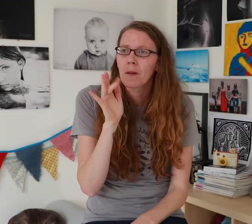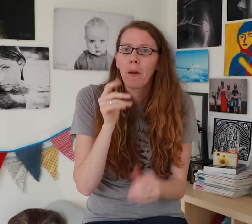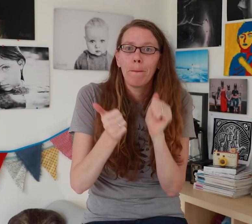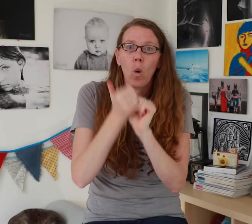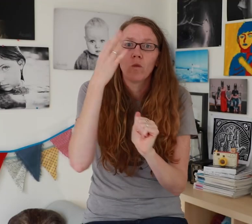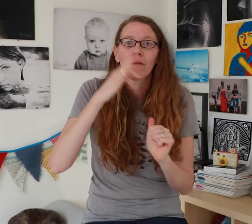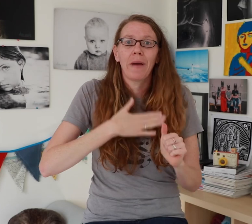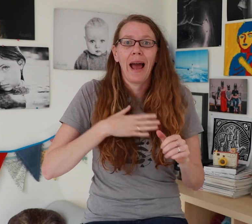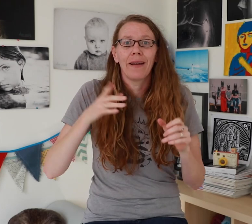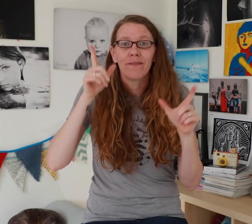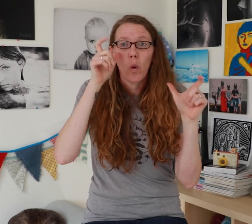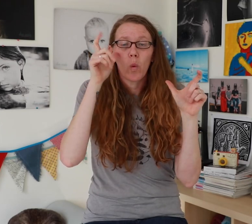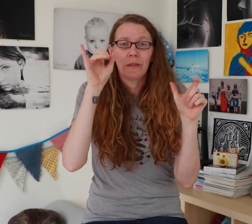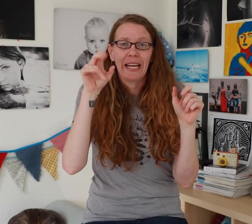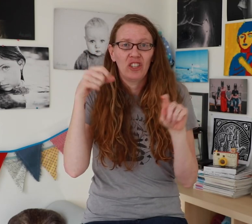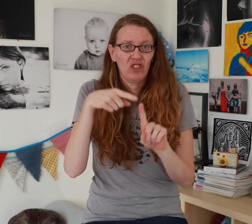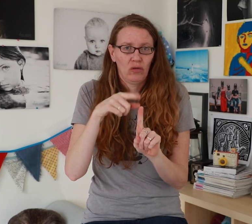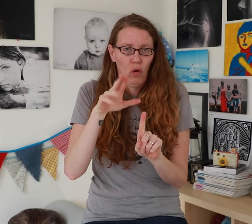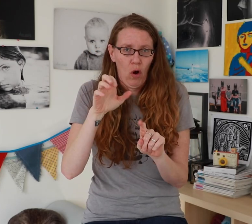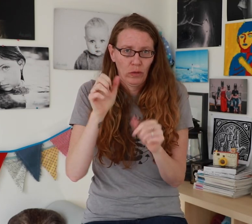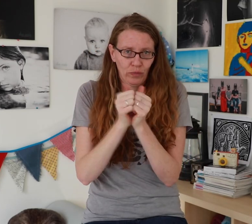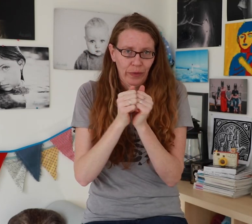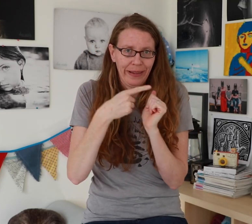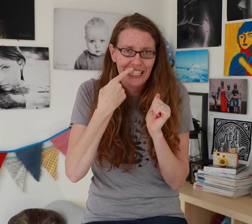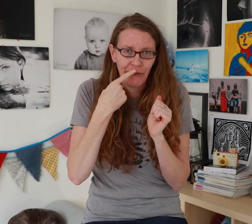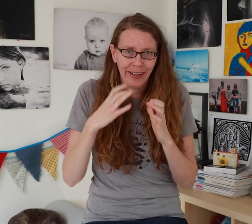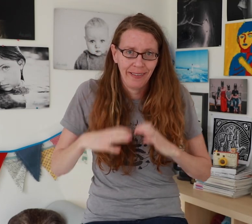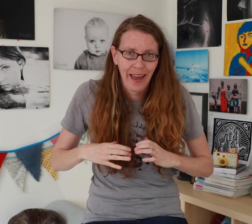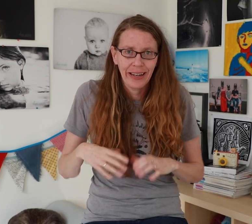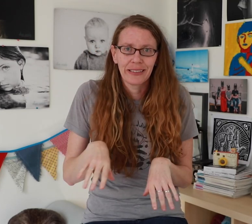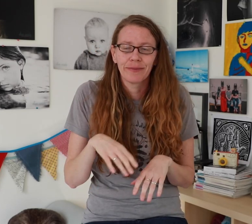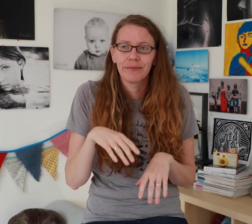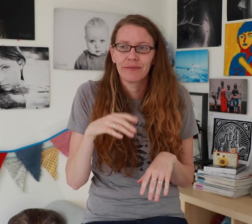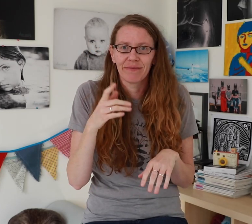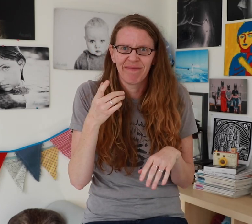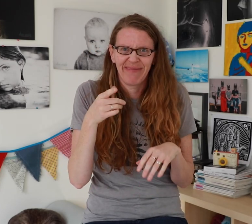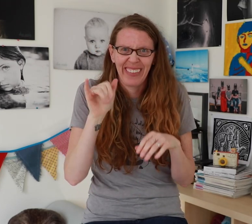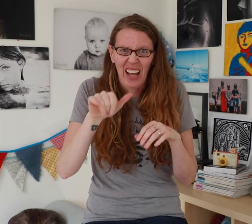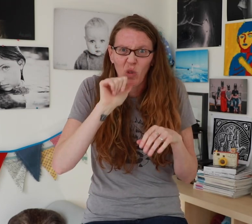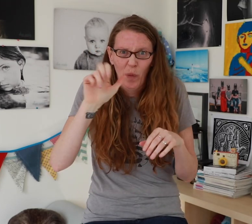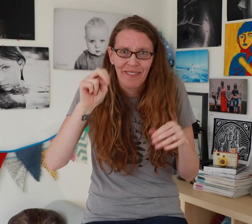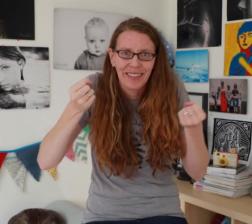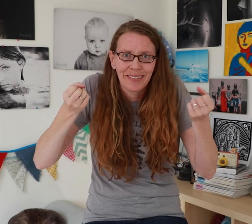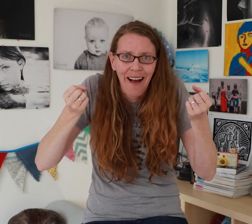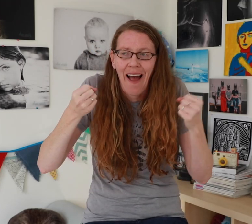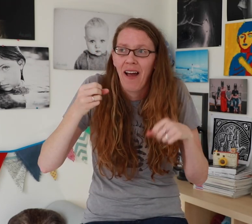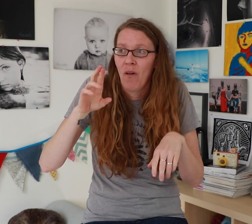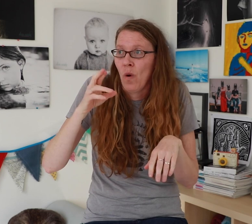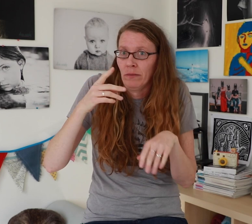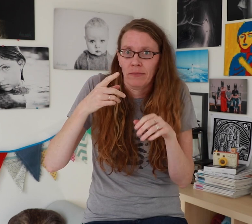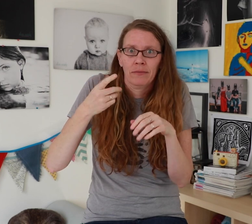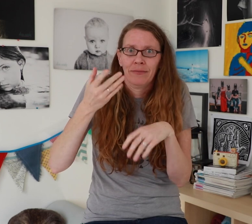Most of my photo sessions are with hearing clients that don’t even sign or even,